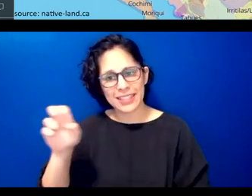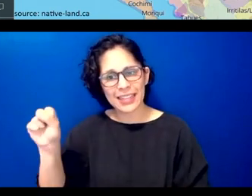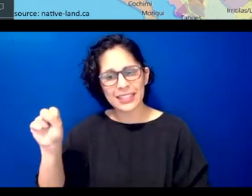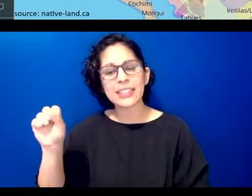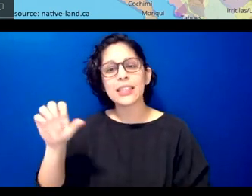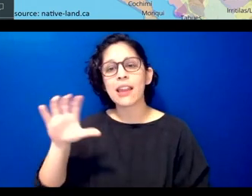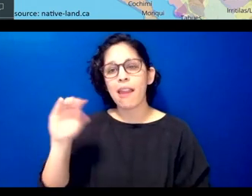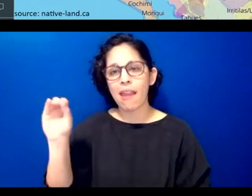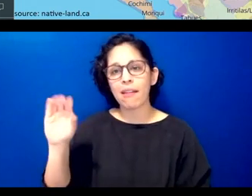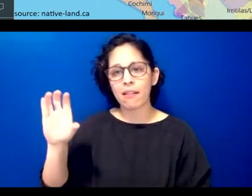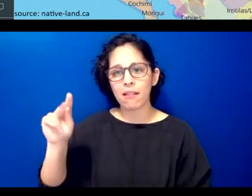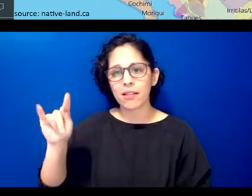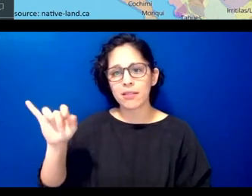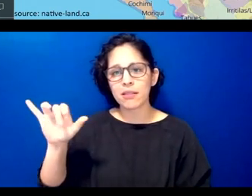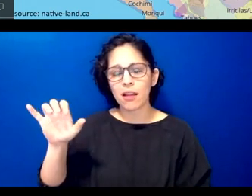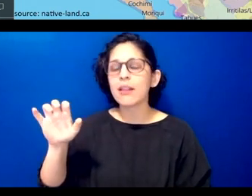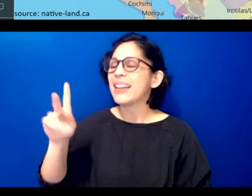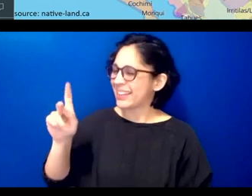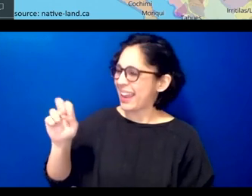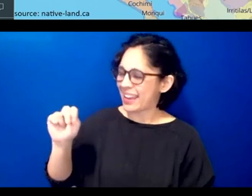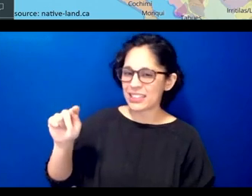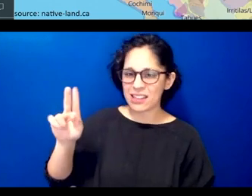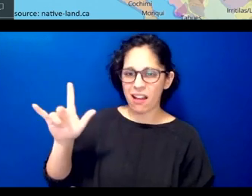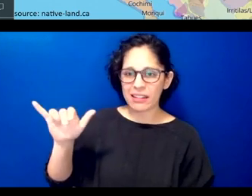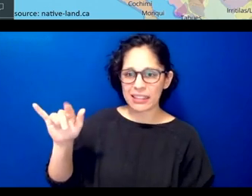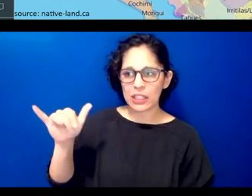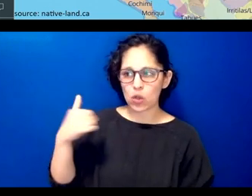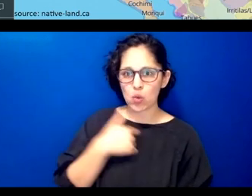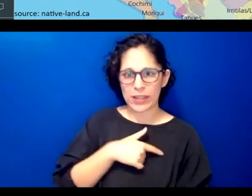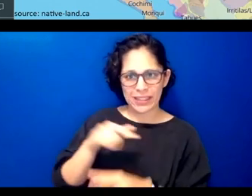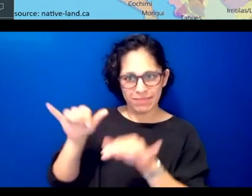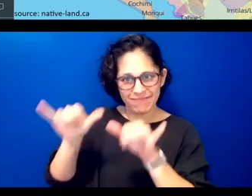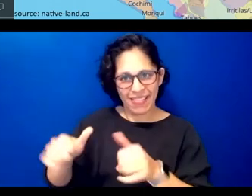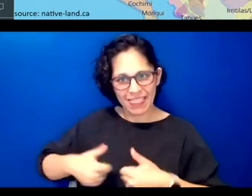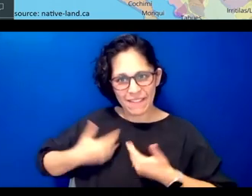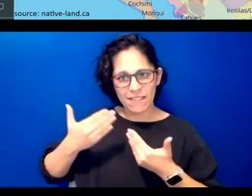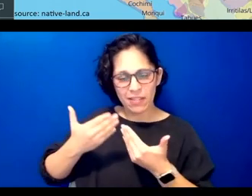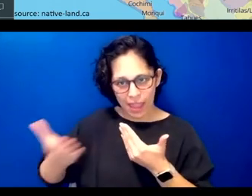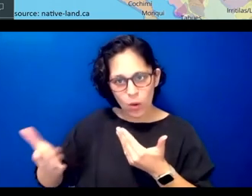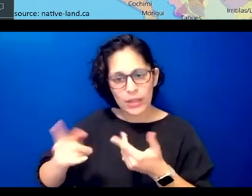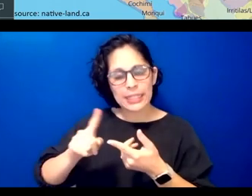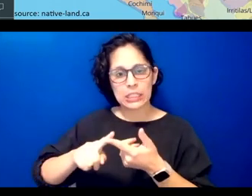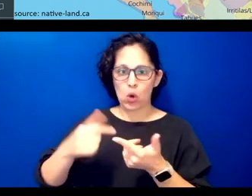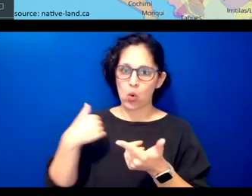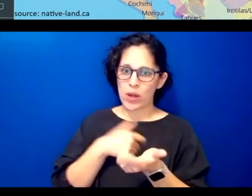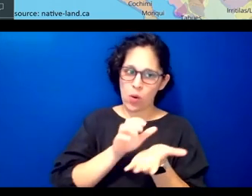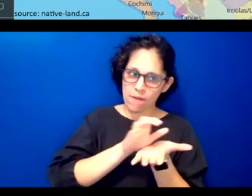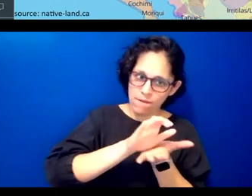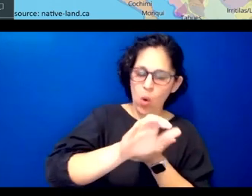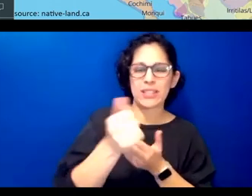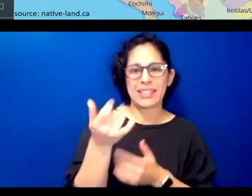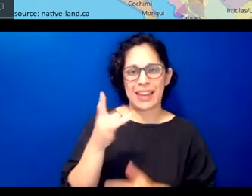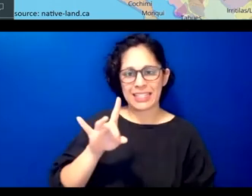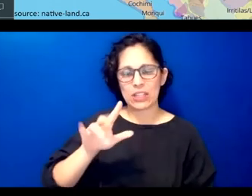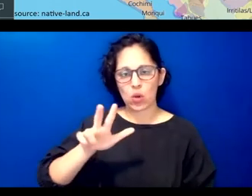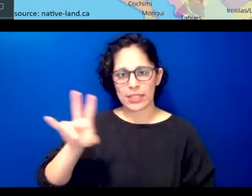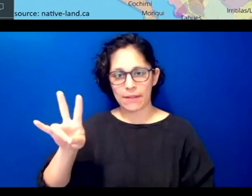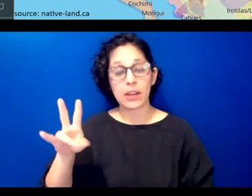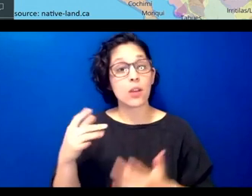until we were forced to remove beginning in 1837 today we reside on the chickasaw reservation